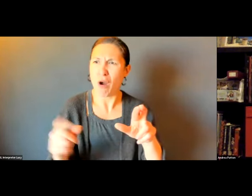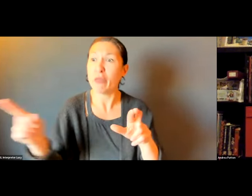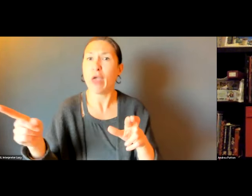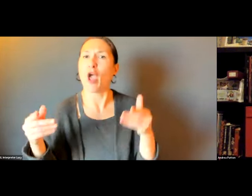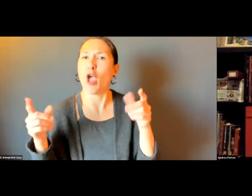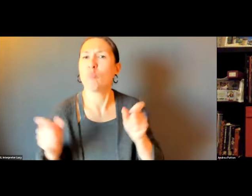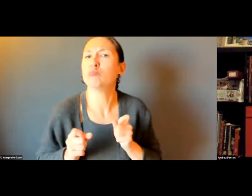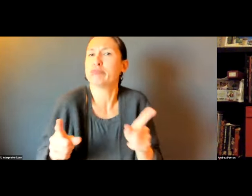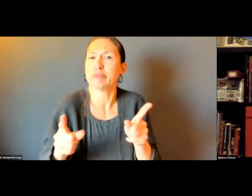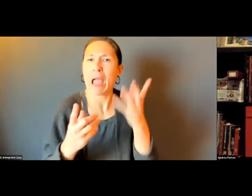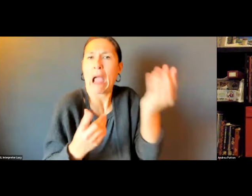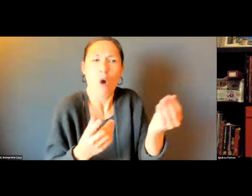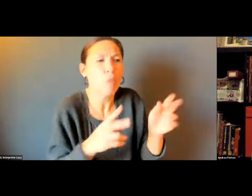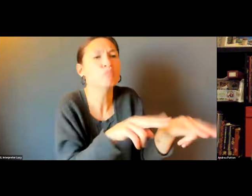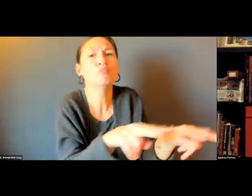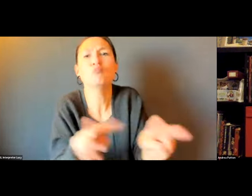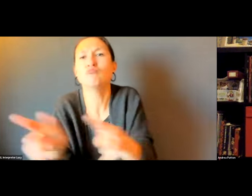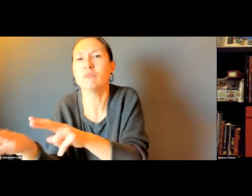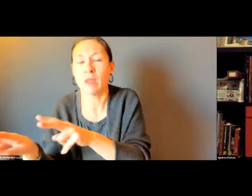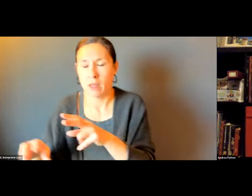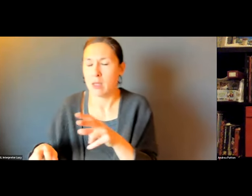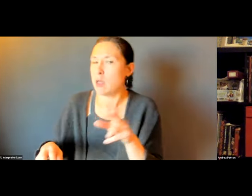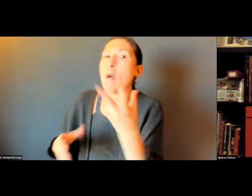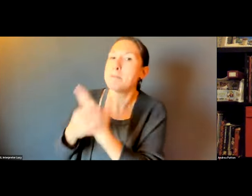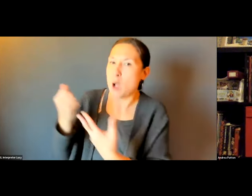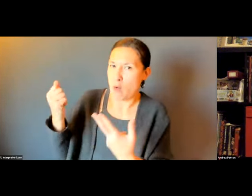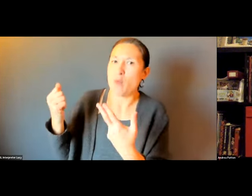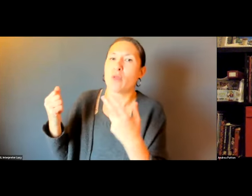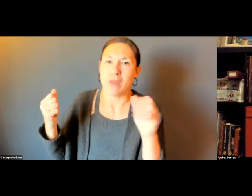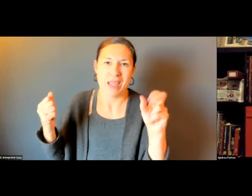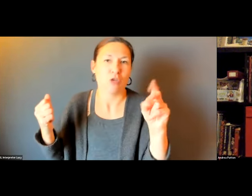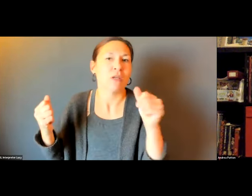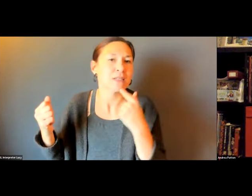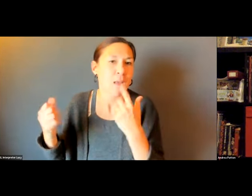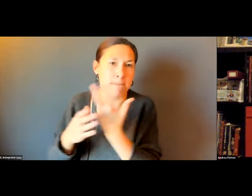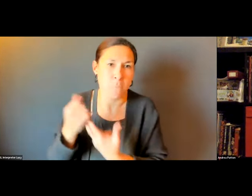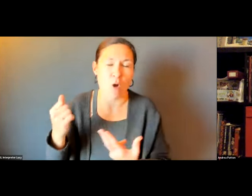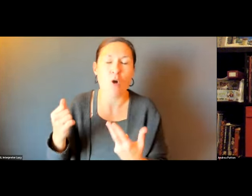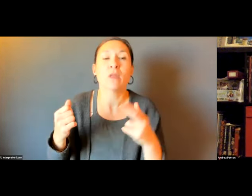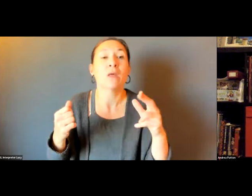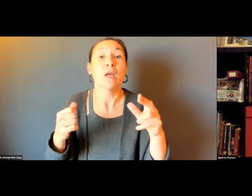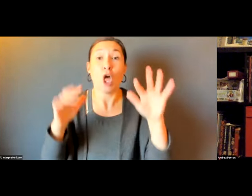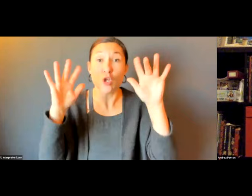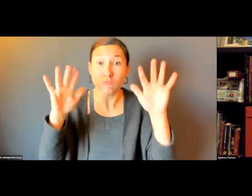THE CITY PROACTIVE ABOUT FINDING UNSHOVELLED AREAS? >> BOTH.